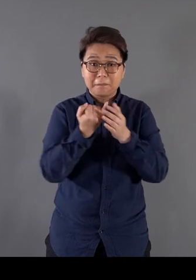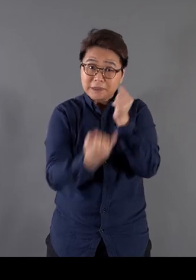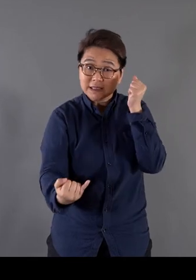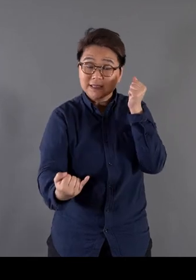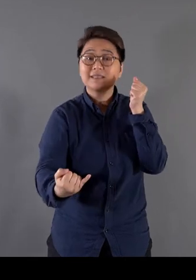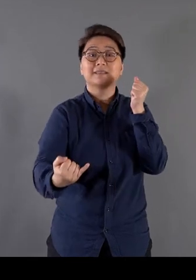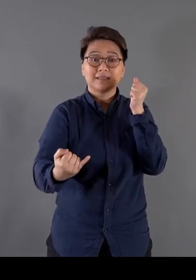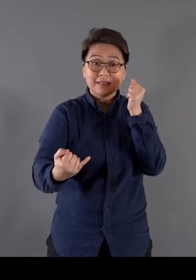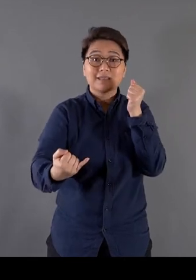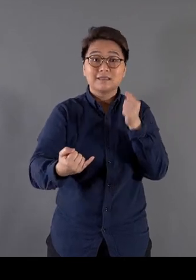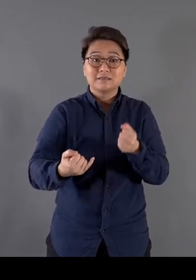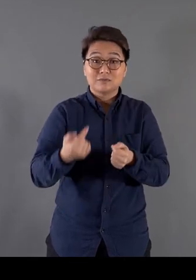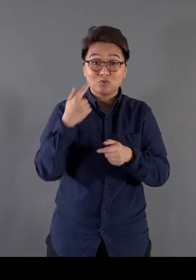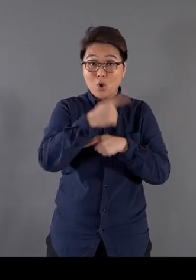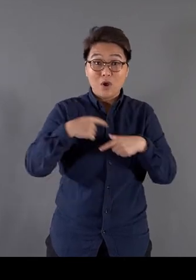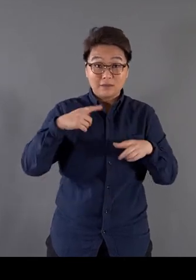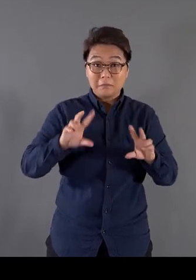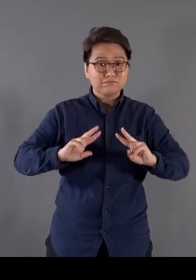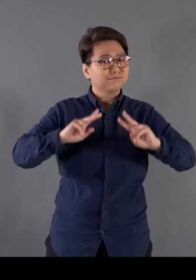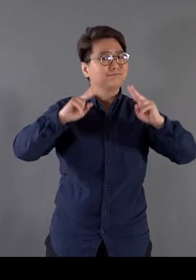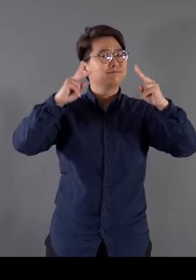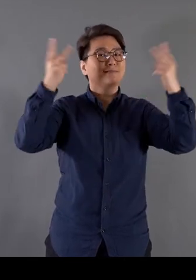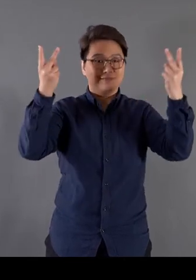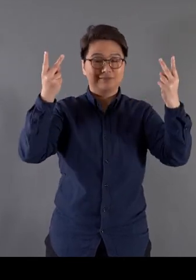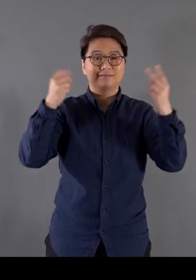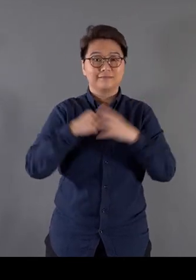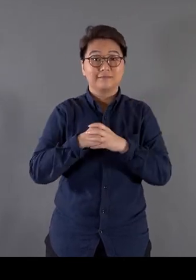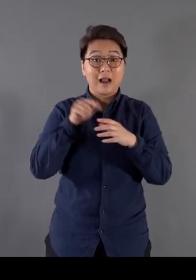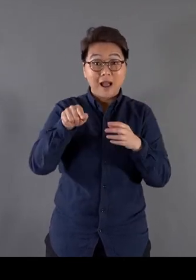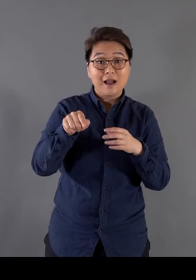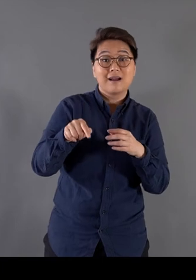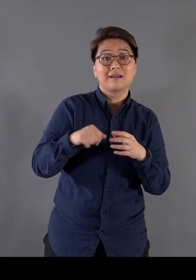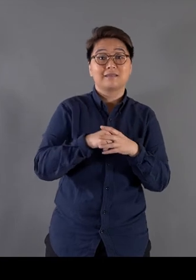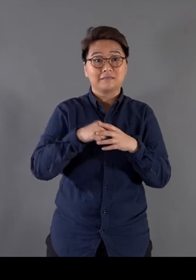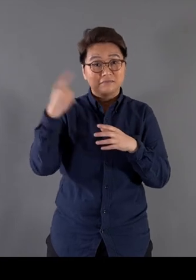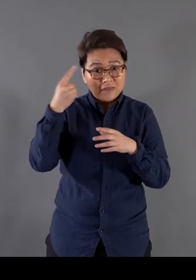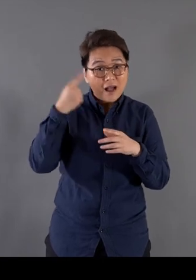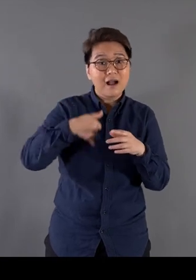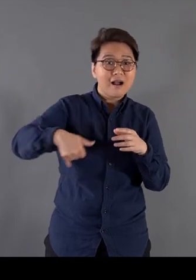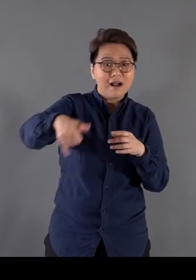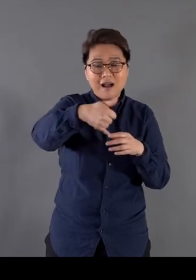It affected my personal life greatly I associated the appearance of a child in the sitting room